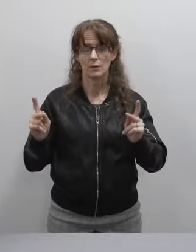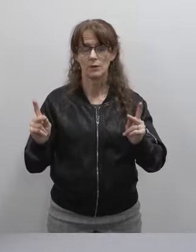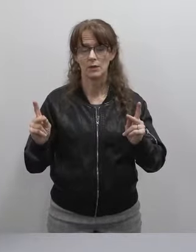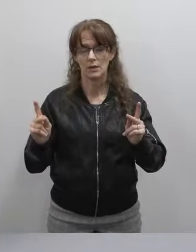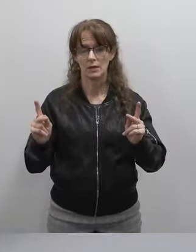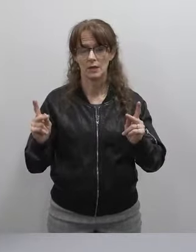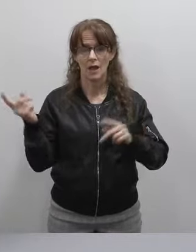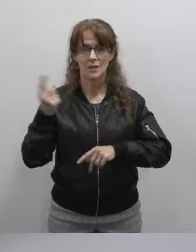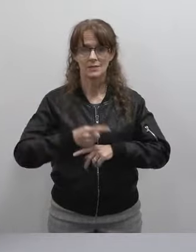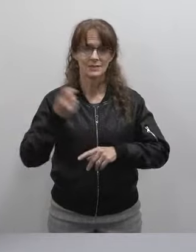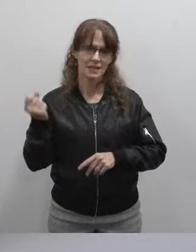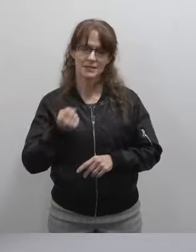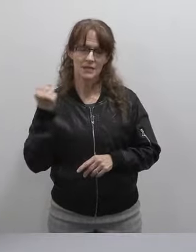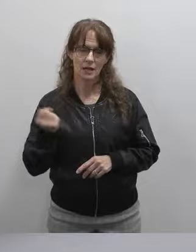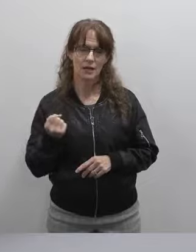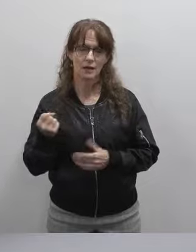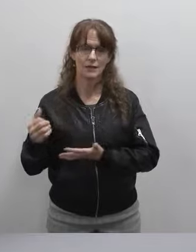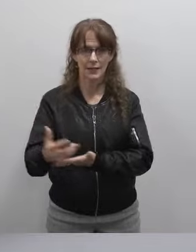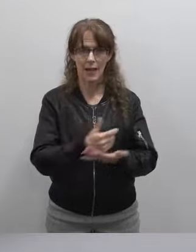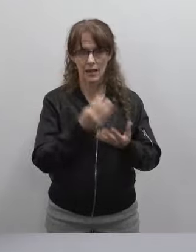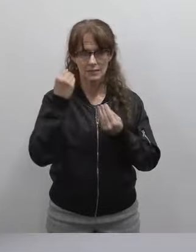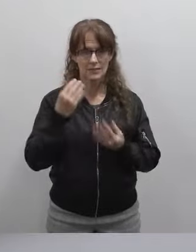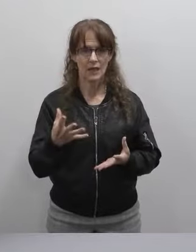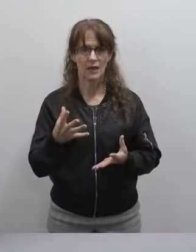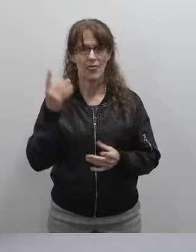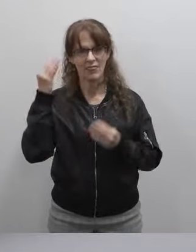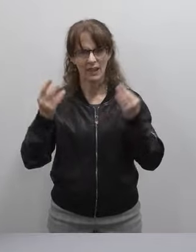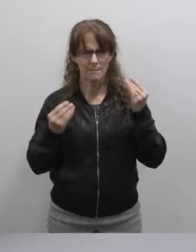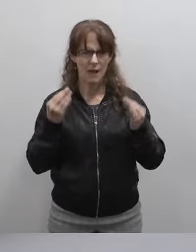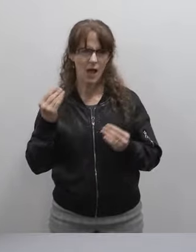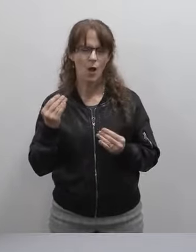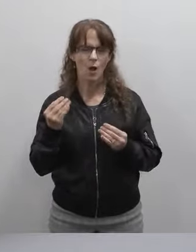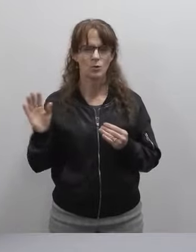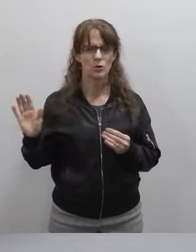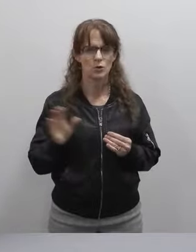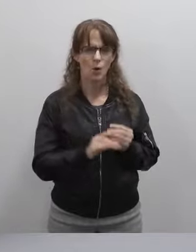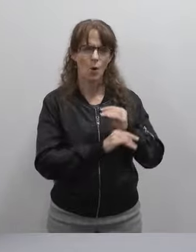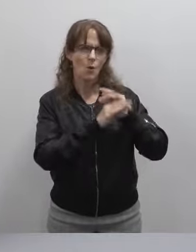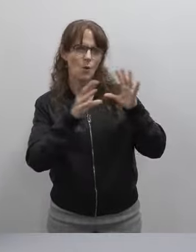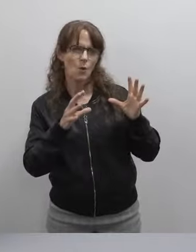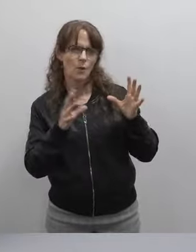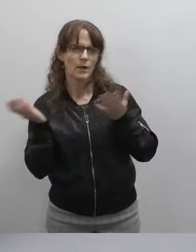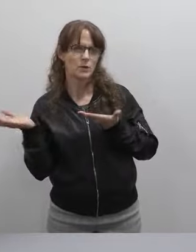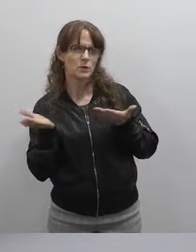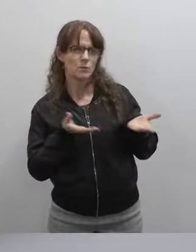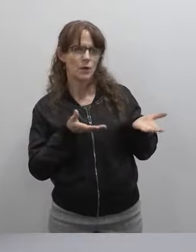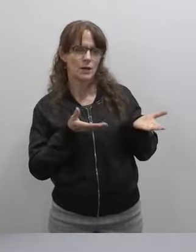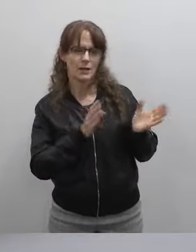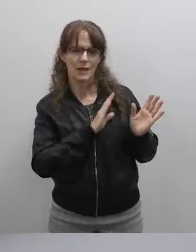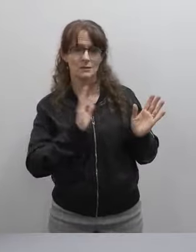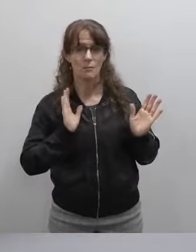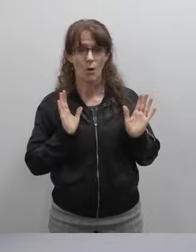on days like Saturday to collect data and to think about your vision that you're bringing forward as a board on days like that,